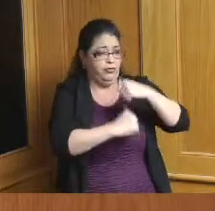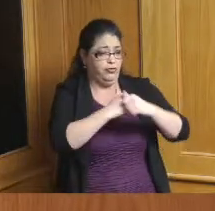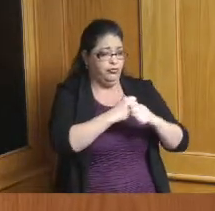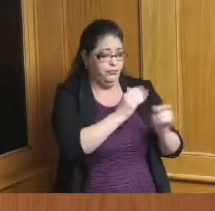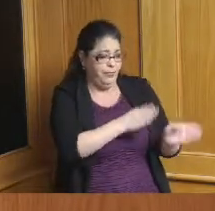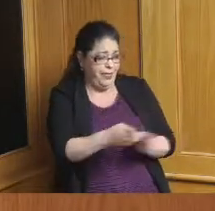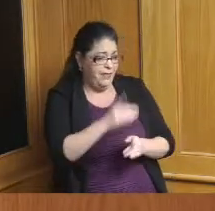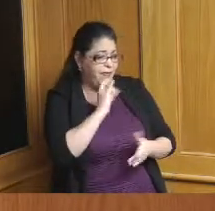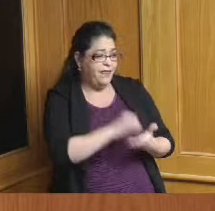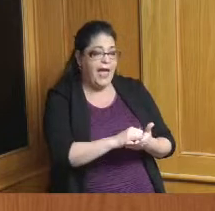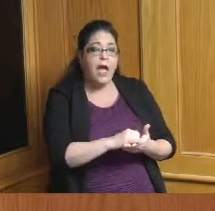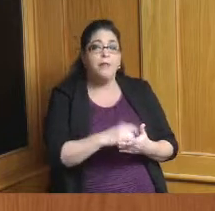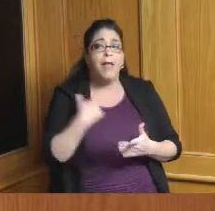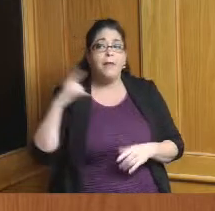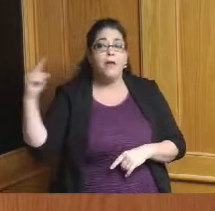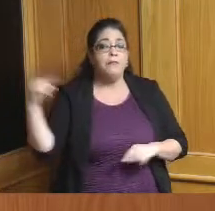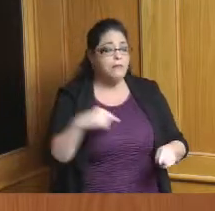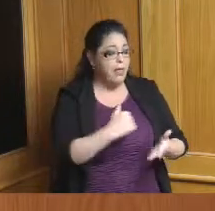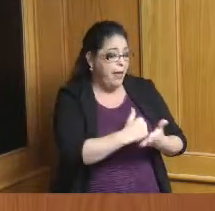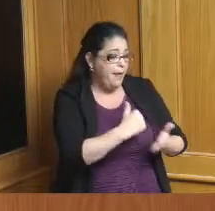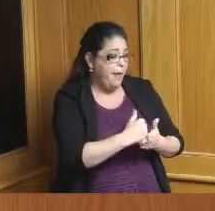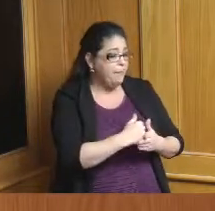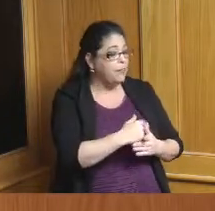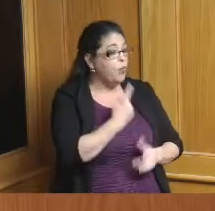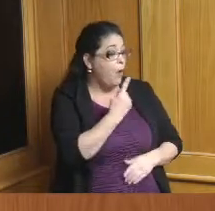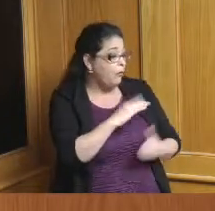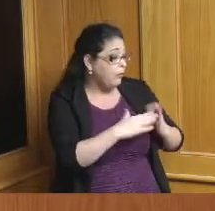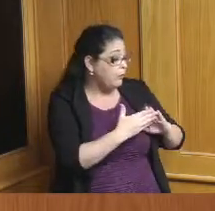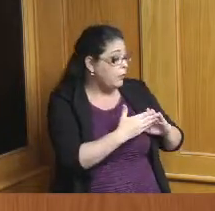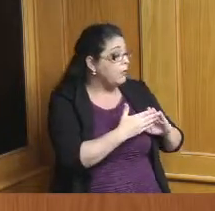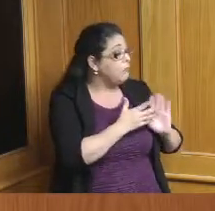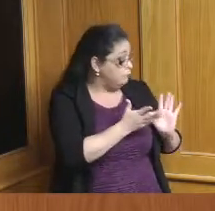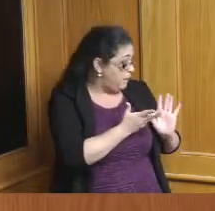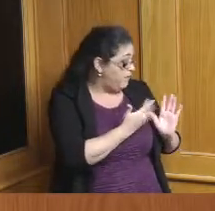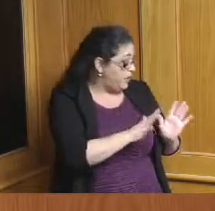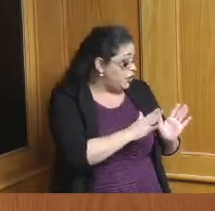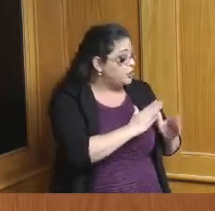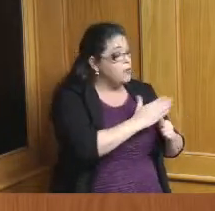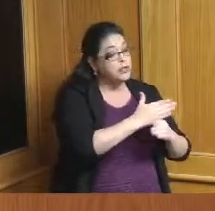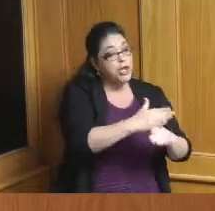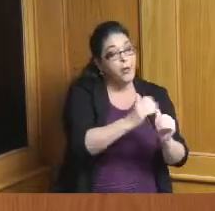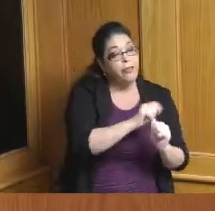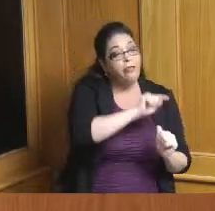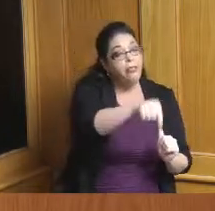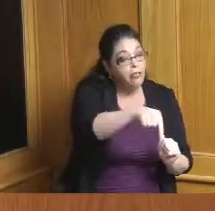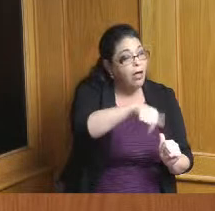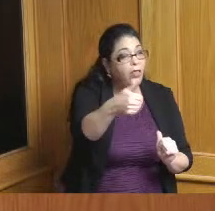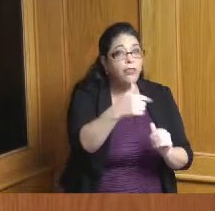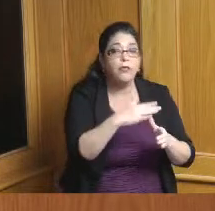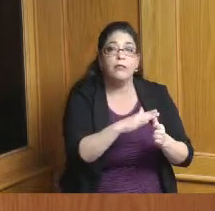be permanent to say one community but it could be maybe a shared resource amongst these smaller